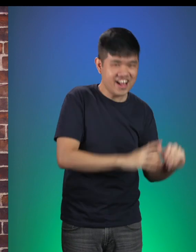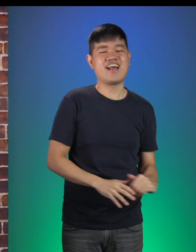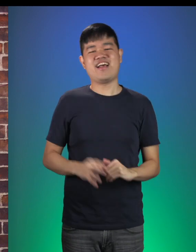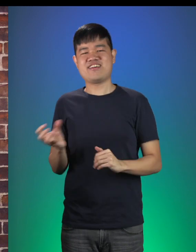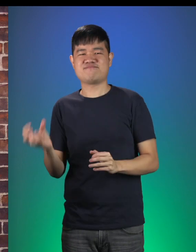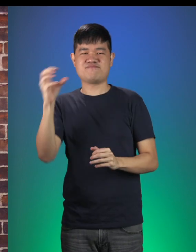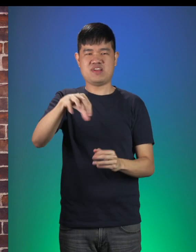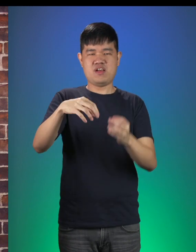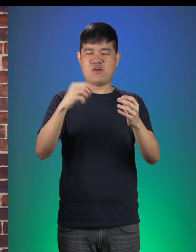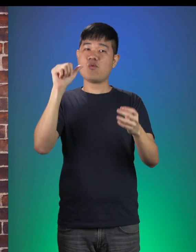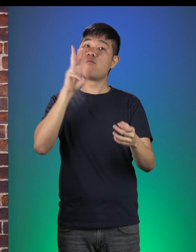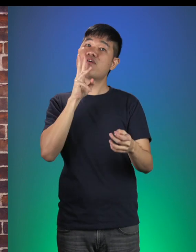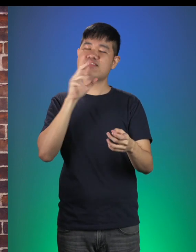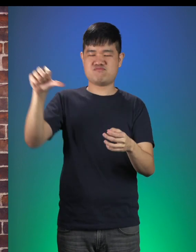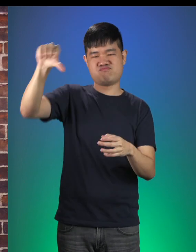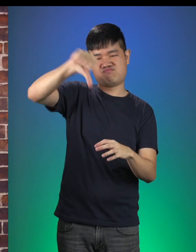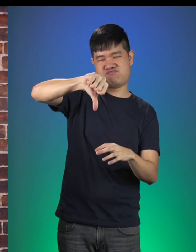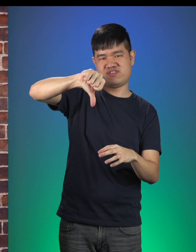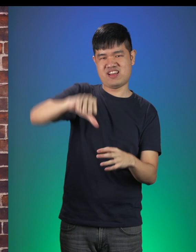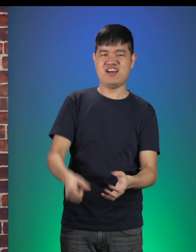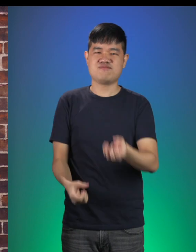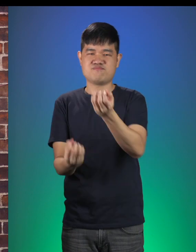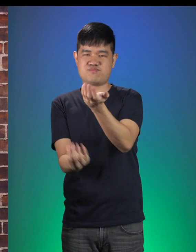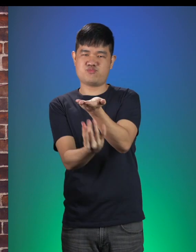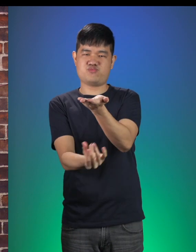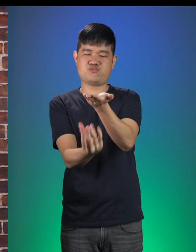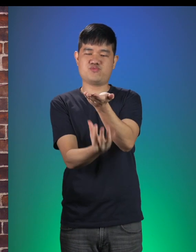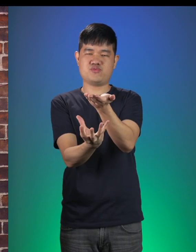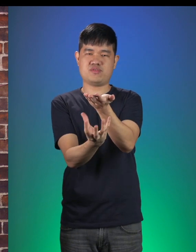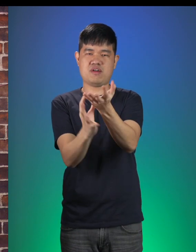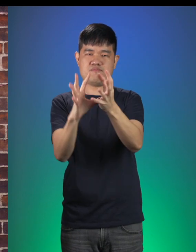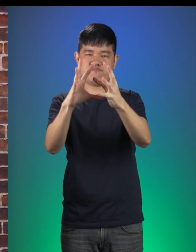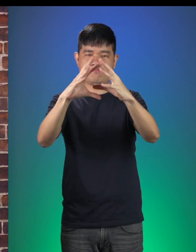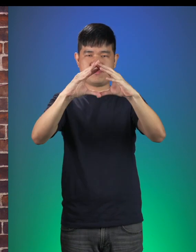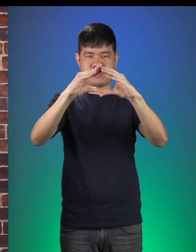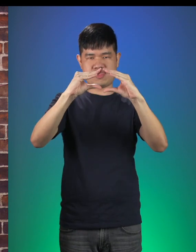put some water in them and boiled them together until they became a paste.